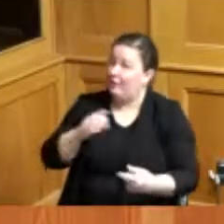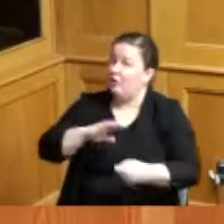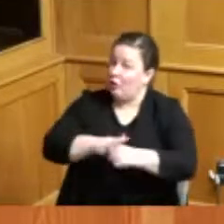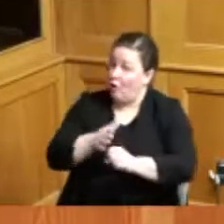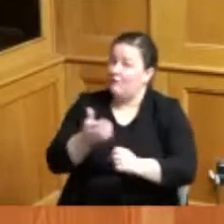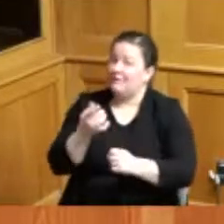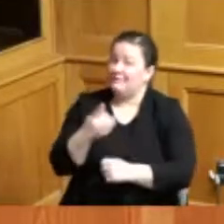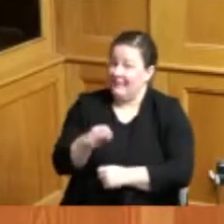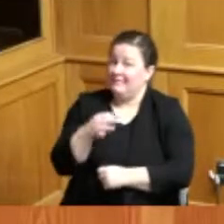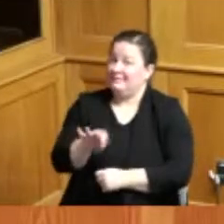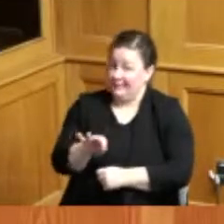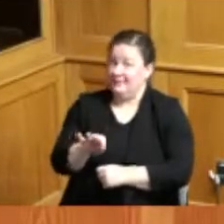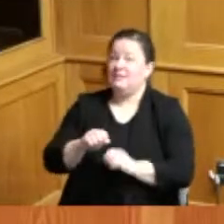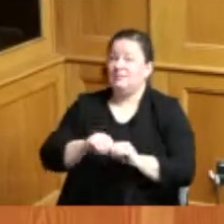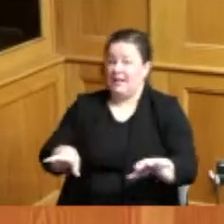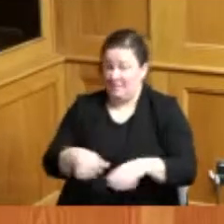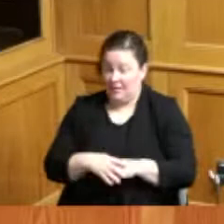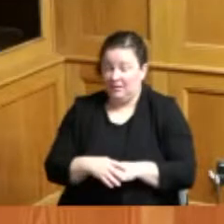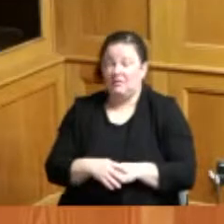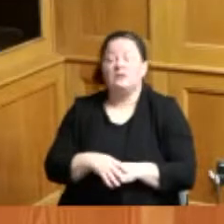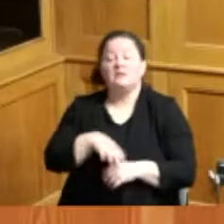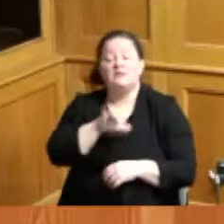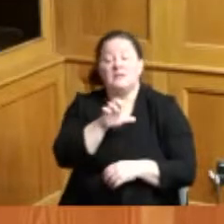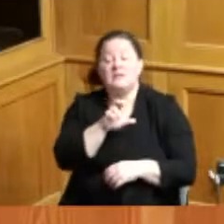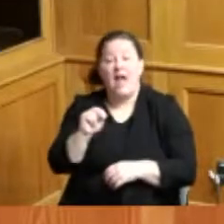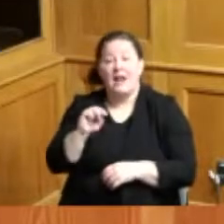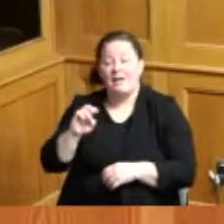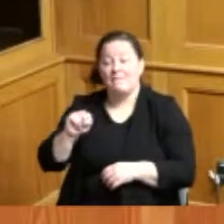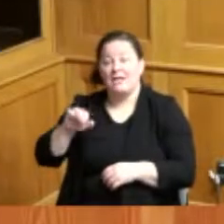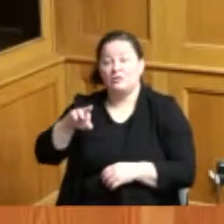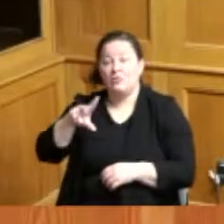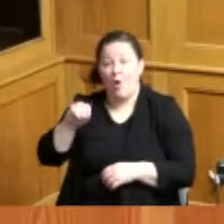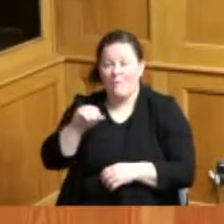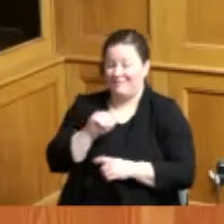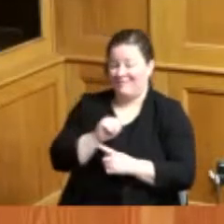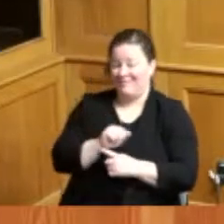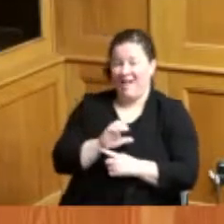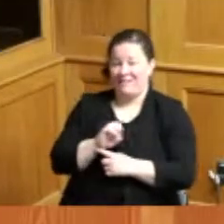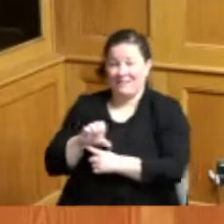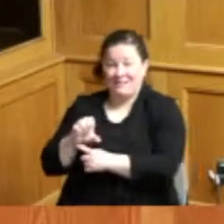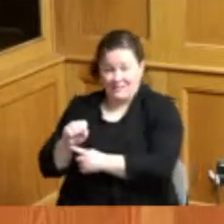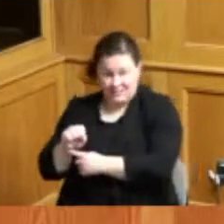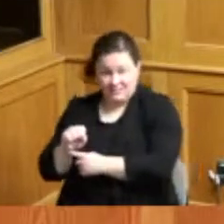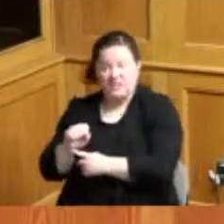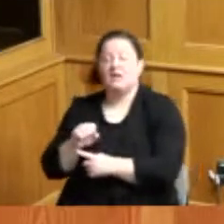and whereas Cincinnati Metro and access paratransit services enhance the quality of life